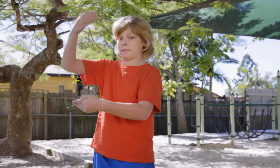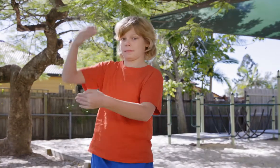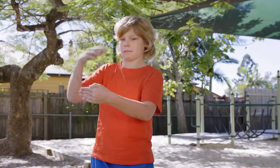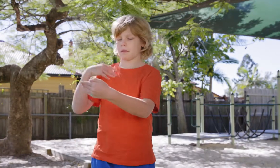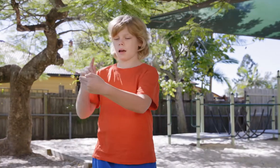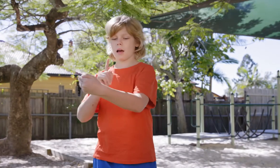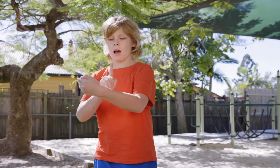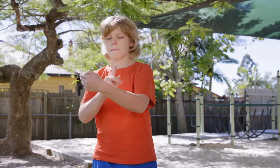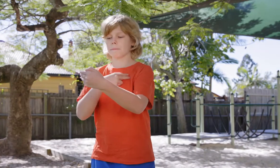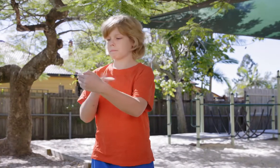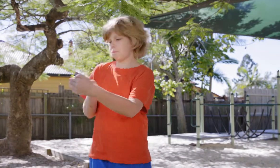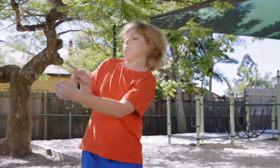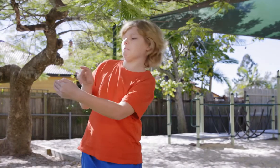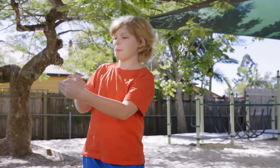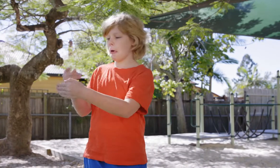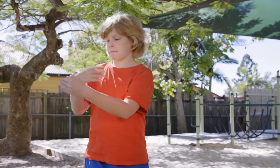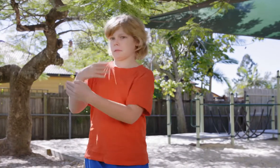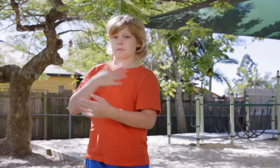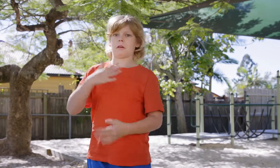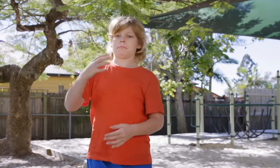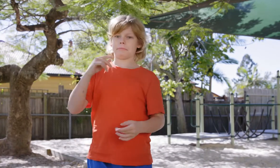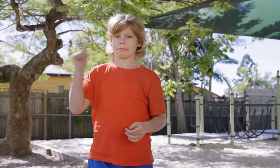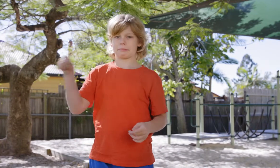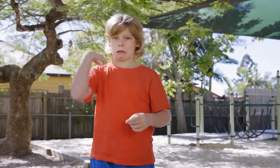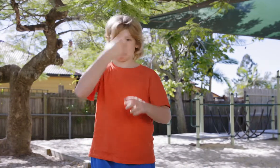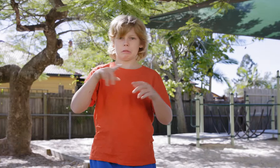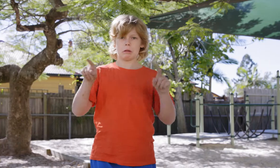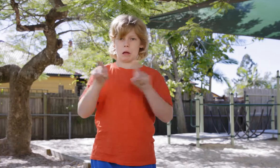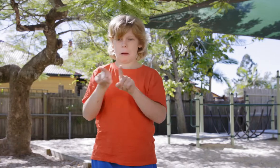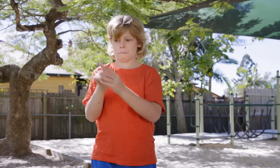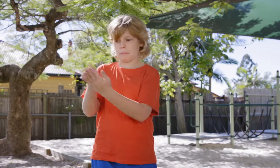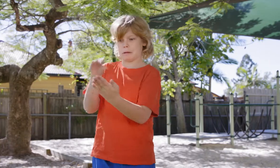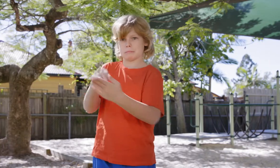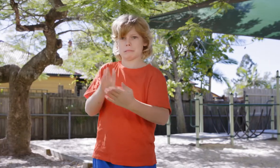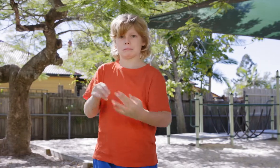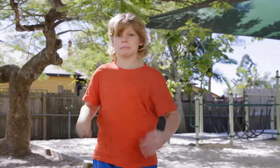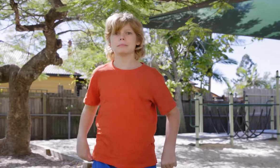In a mirror, sometimes you get a surprise because the mirror does exactly what you do.